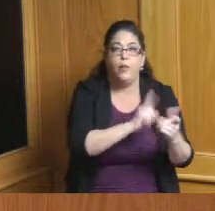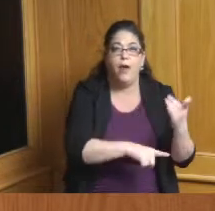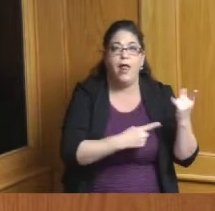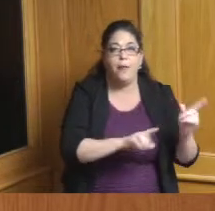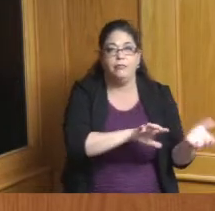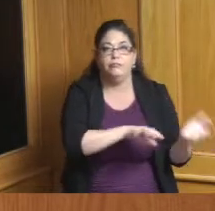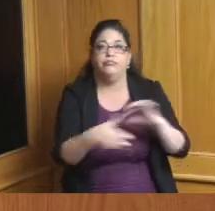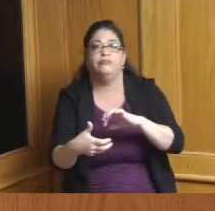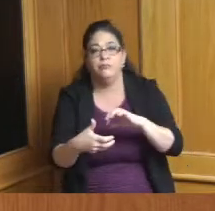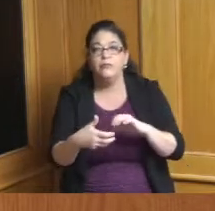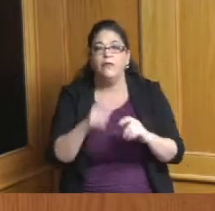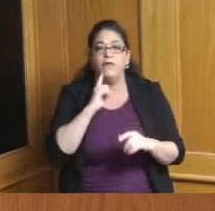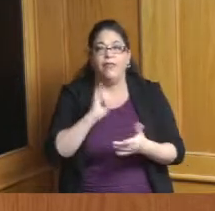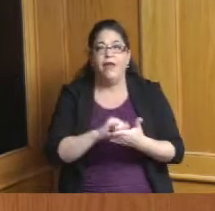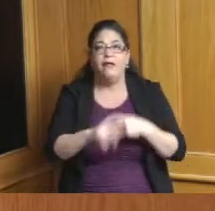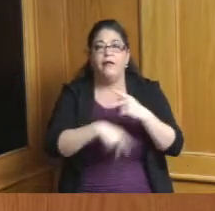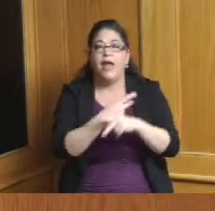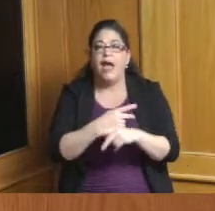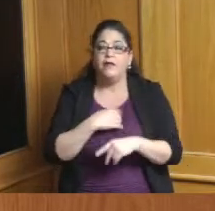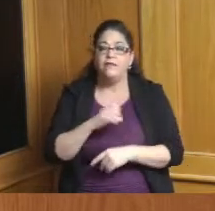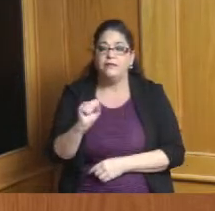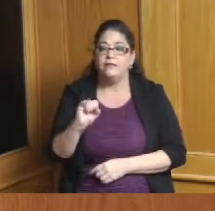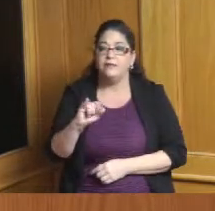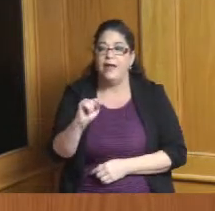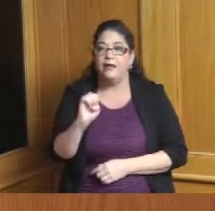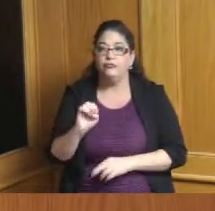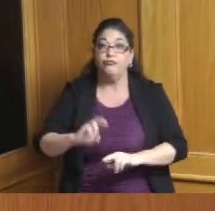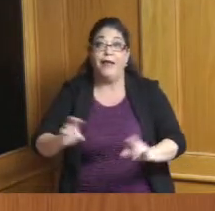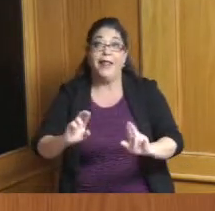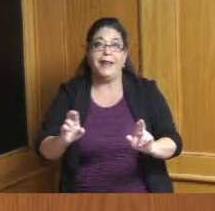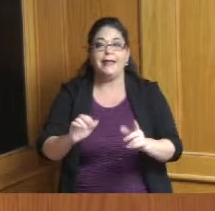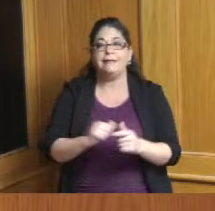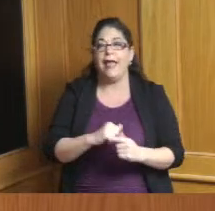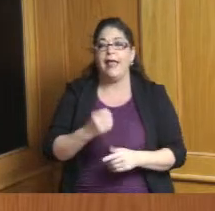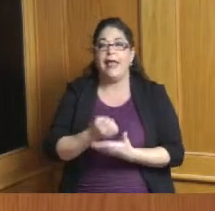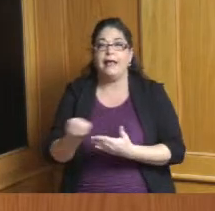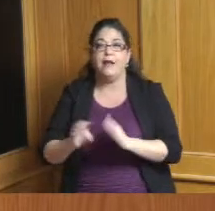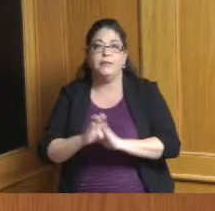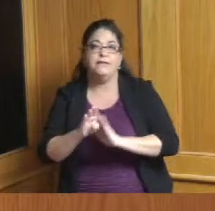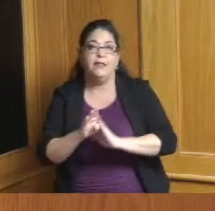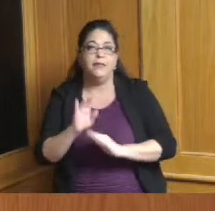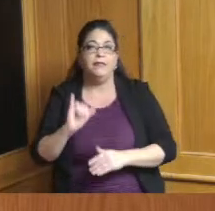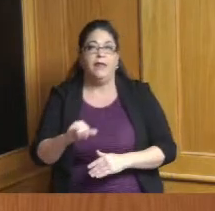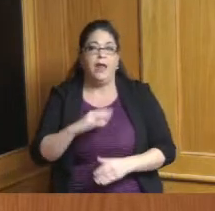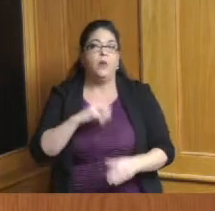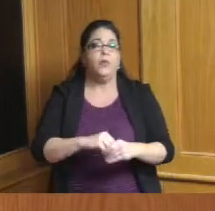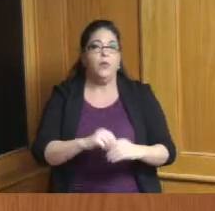development workforce site readiness all the rest of it so I appreciate that so related to talent